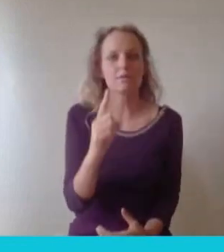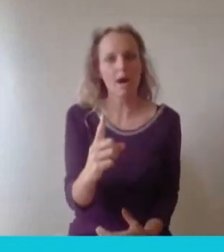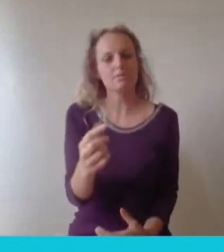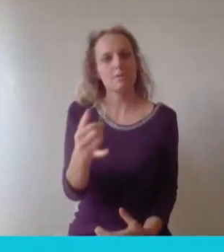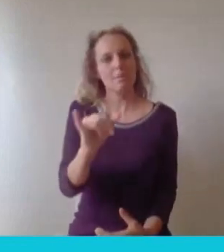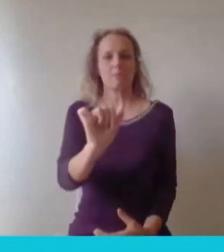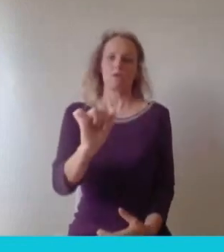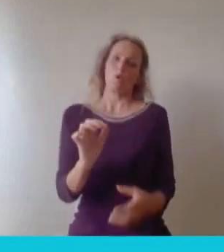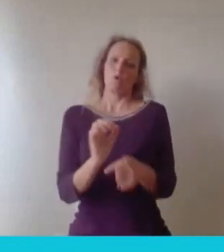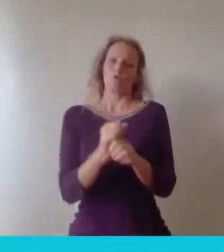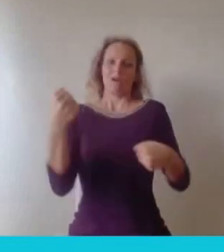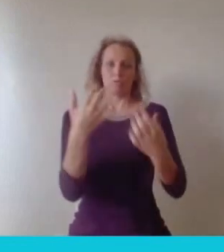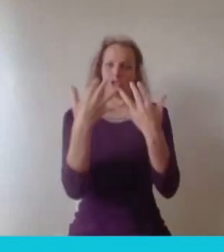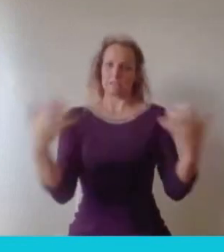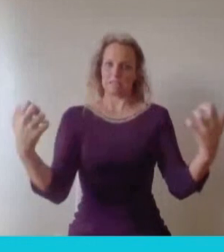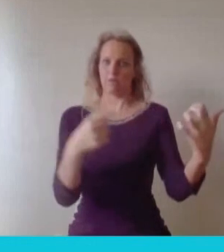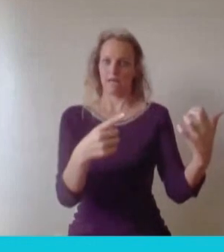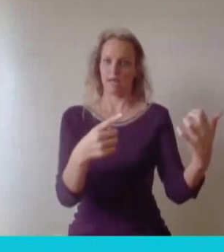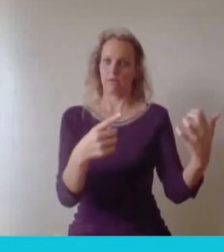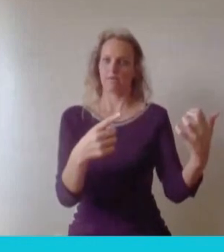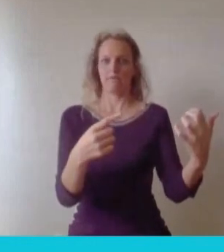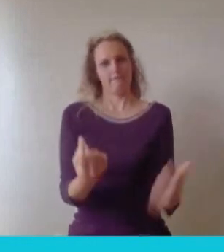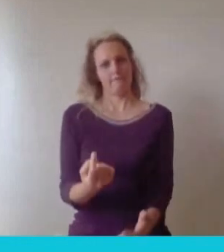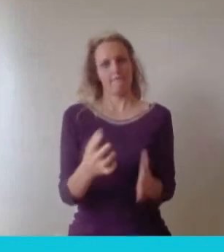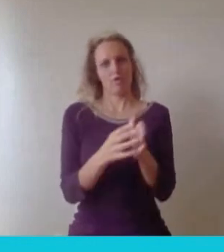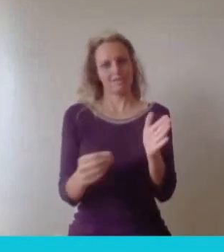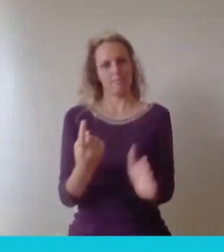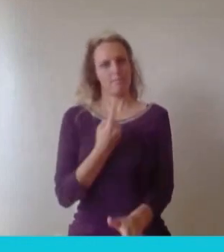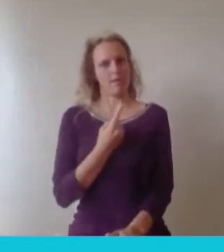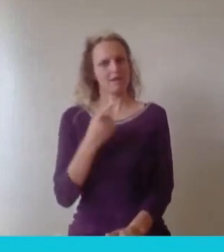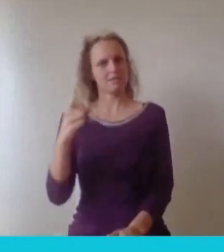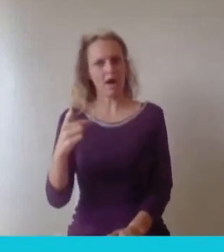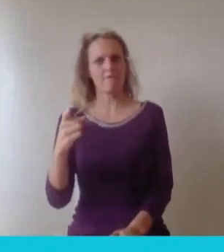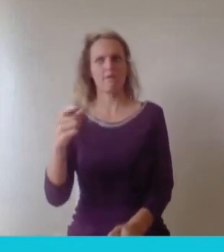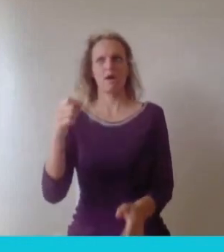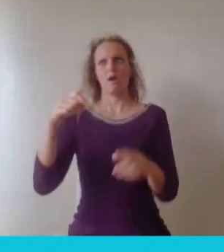lecturers said, 'you've become your project manager like that that's not very you' and I should have listened to that voice